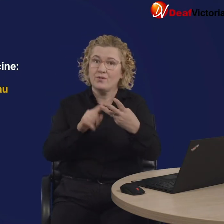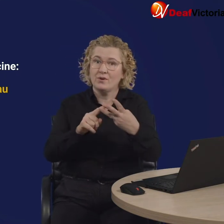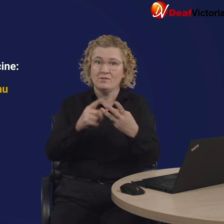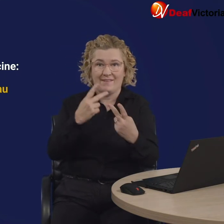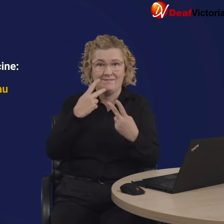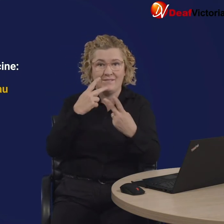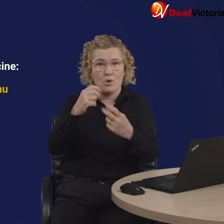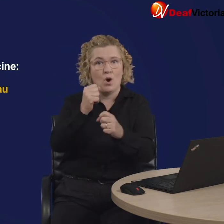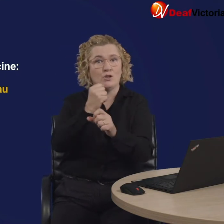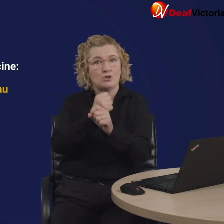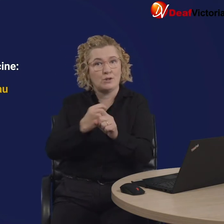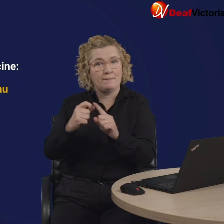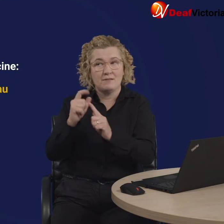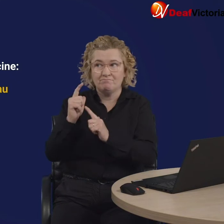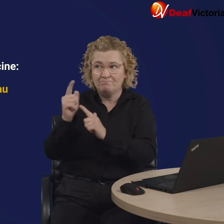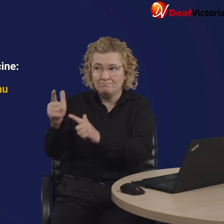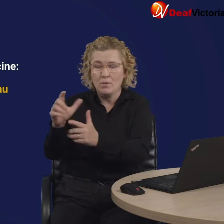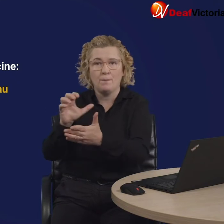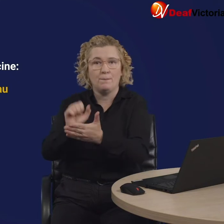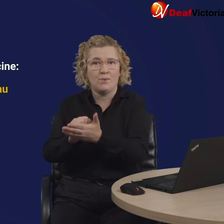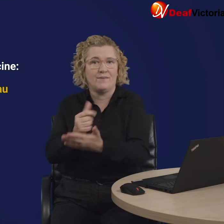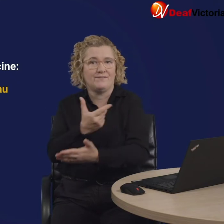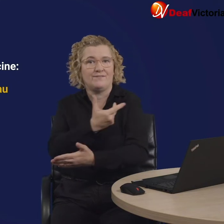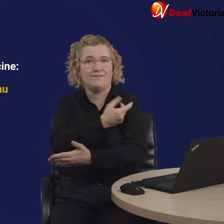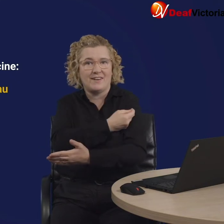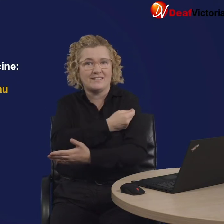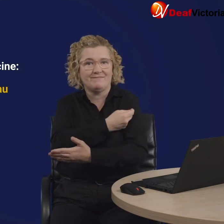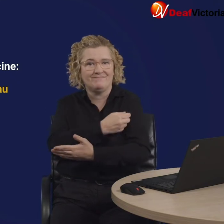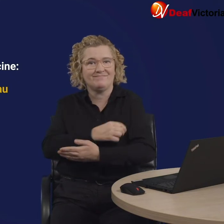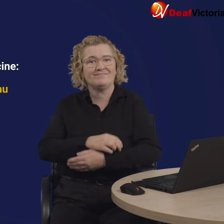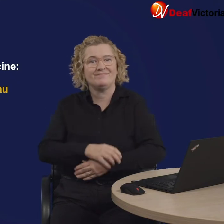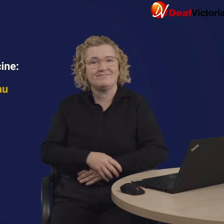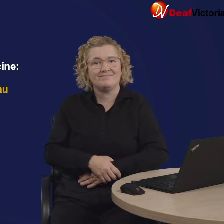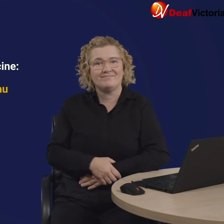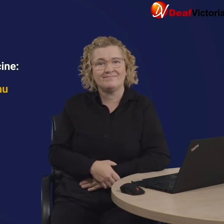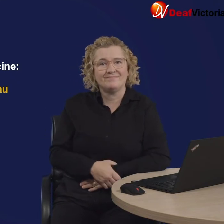or I can visit my GP and book an appointment through them.